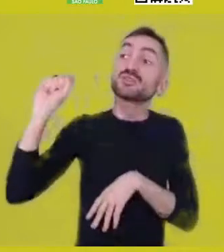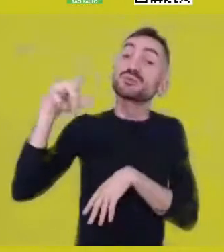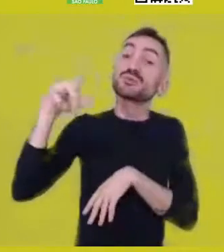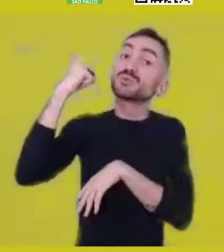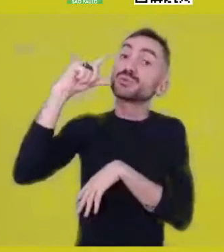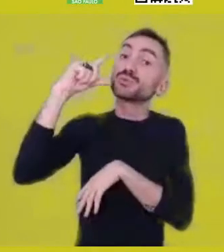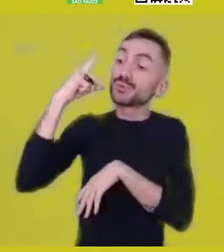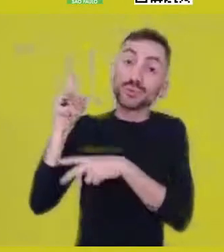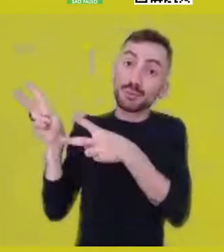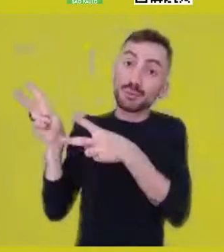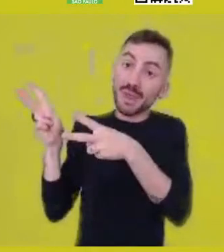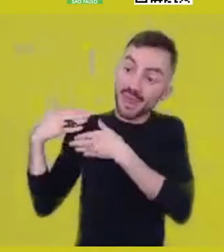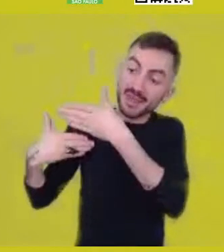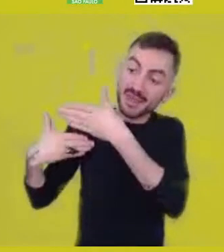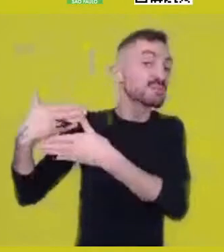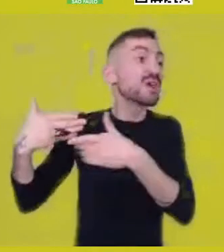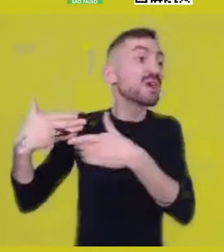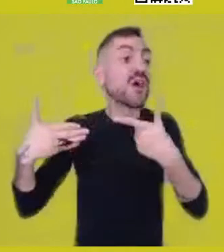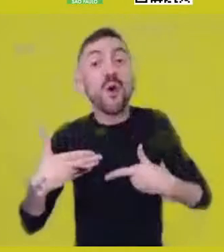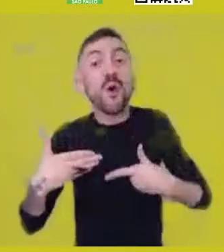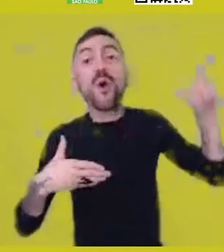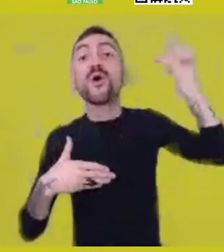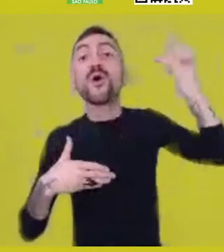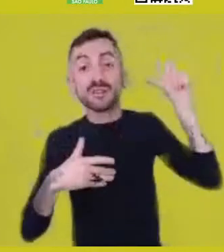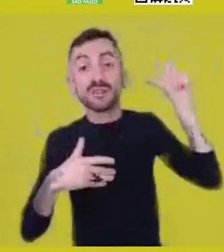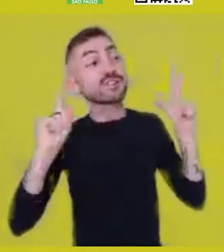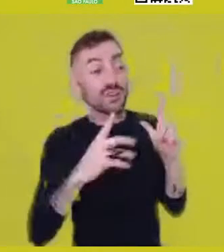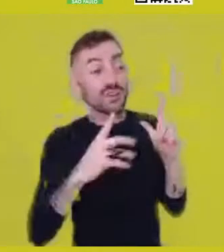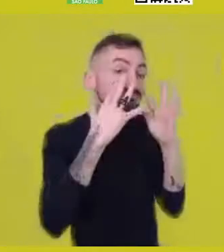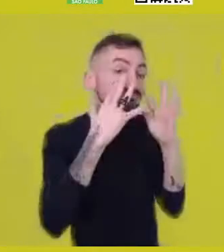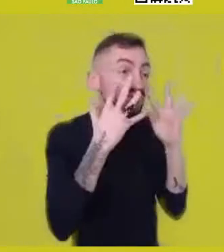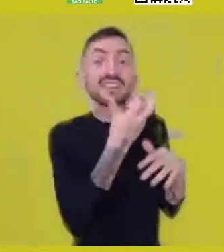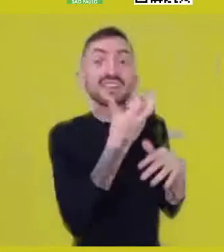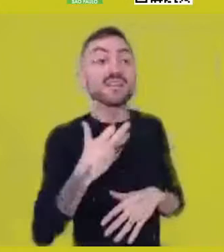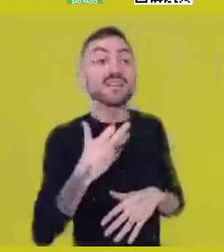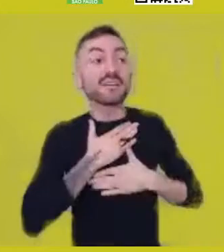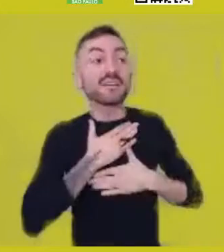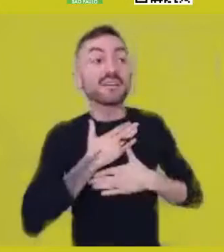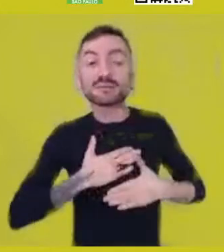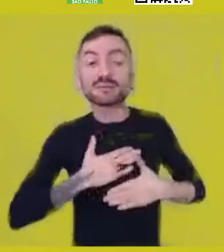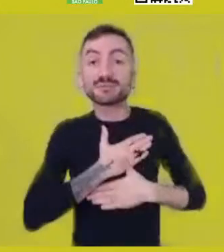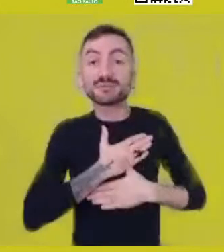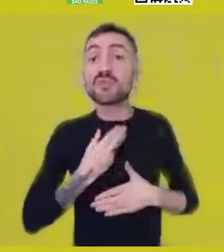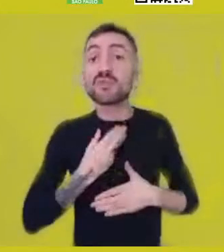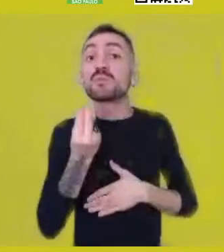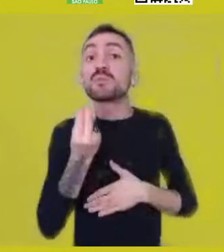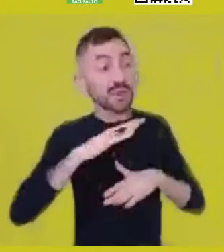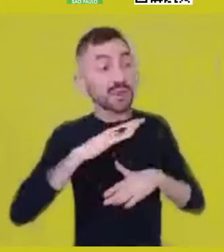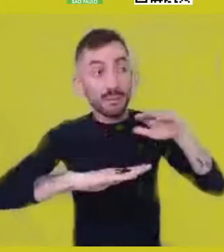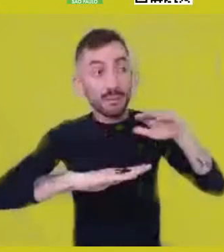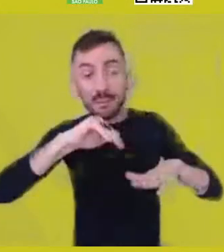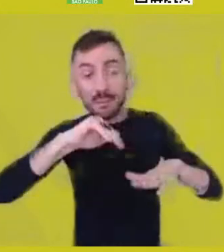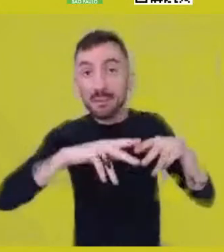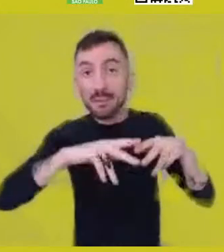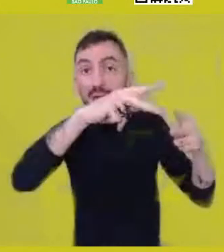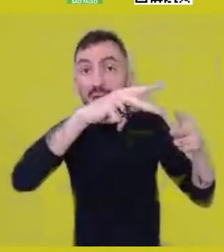Practices which are based on other forms of grasping the world, and that before occupying themselves with producing knowledge,